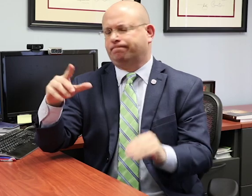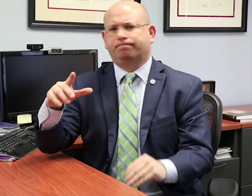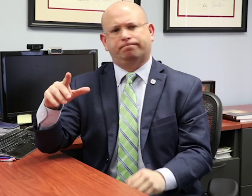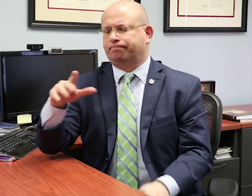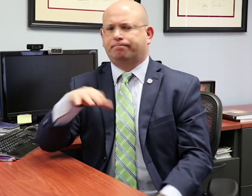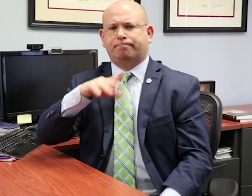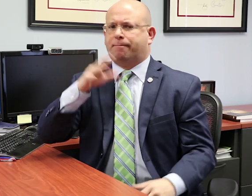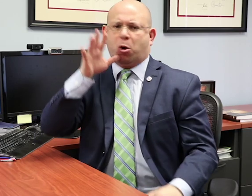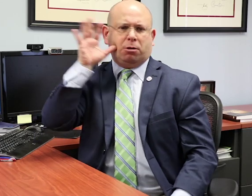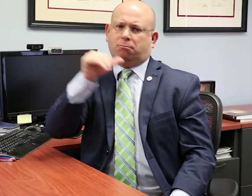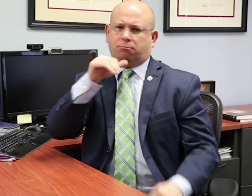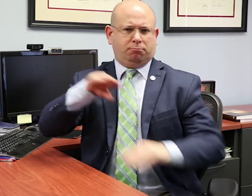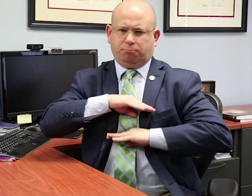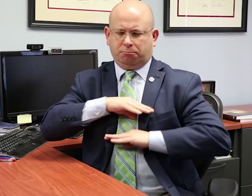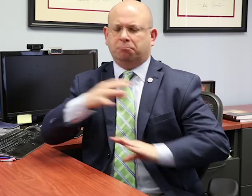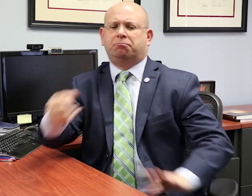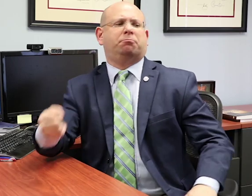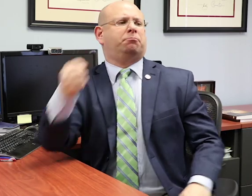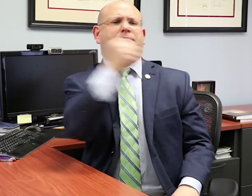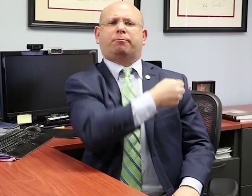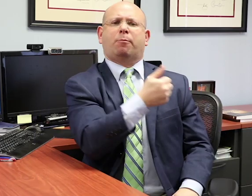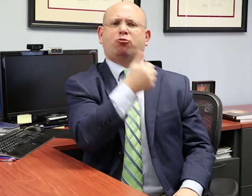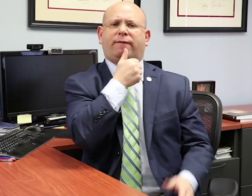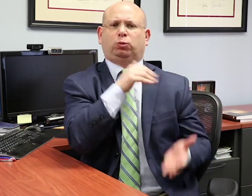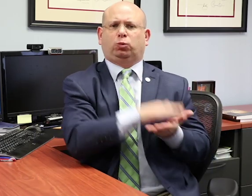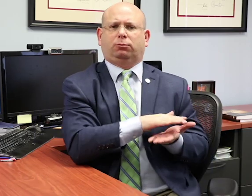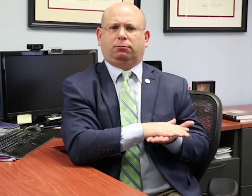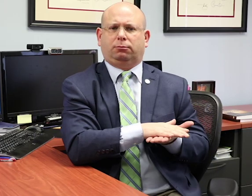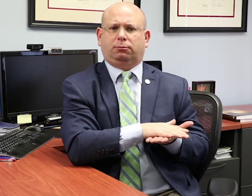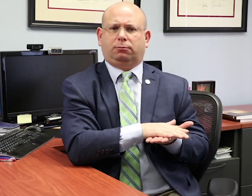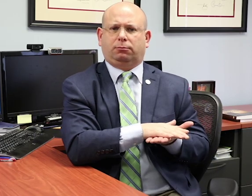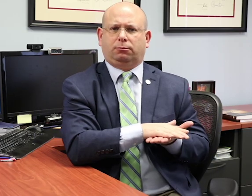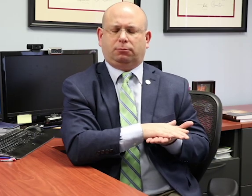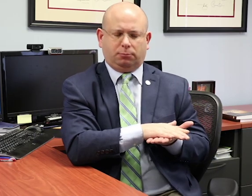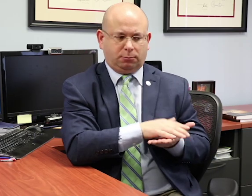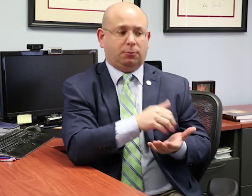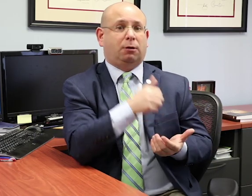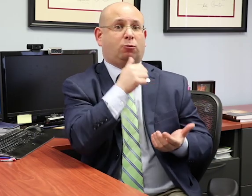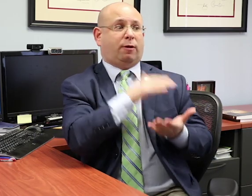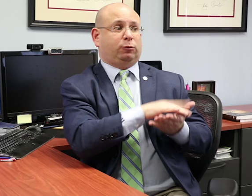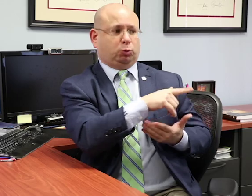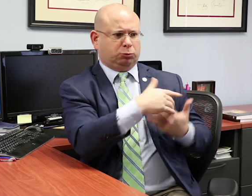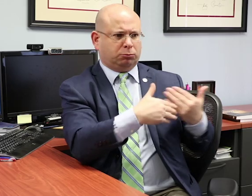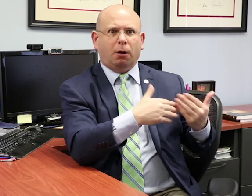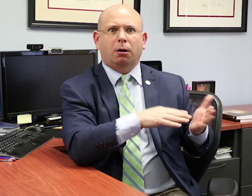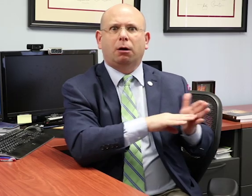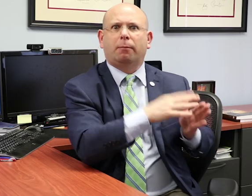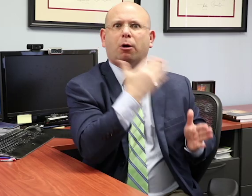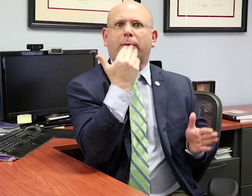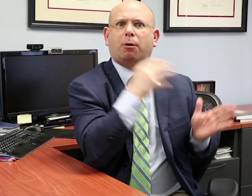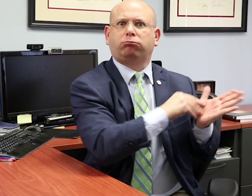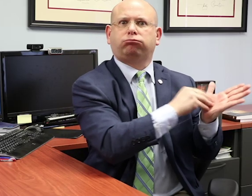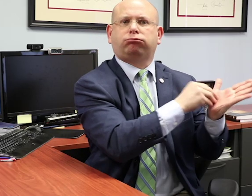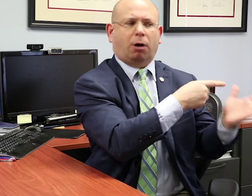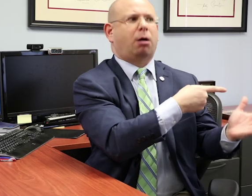The parents decided to move Endrew to a private school, and this change improved Endrew's educational progress.